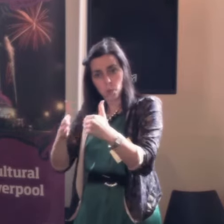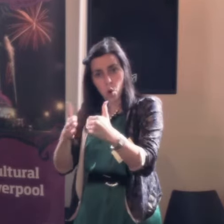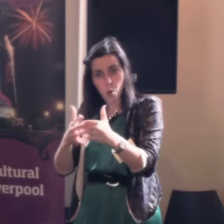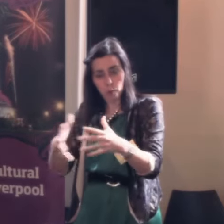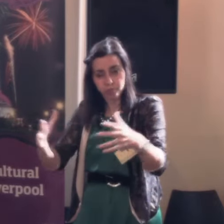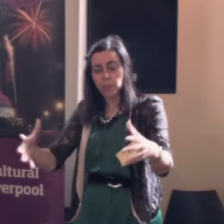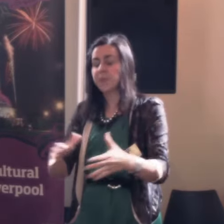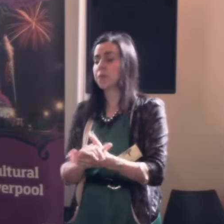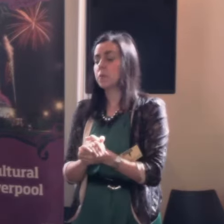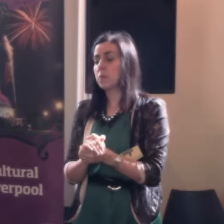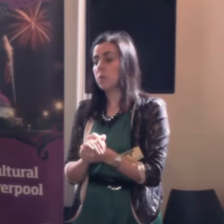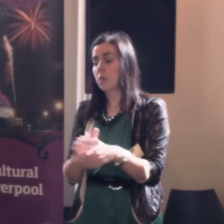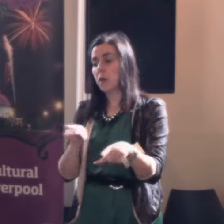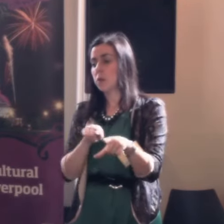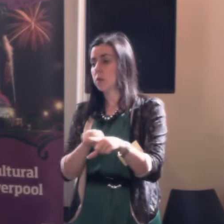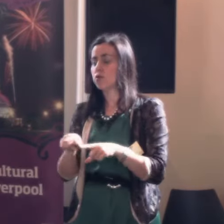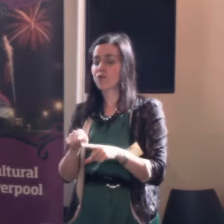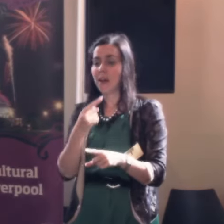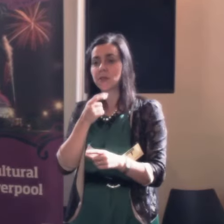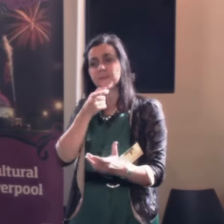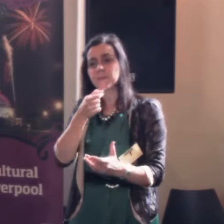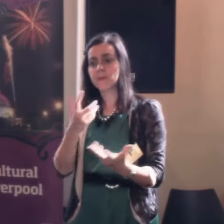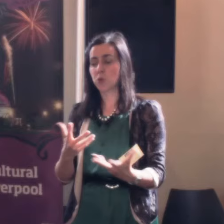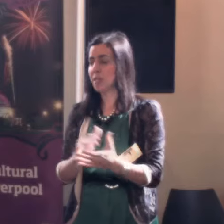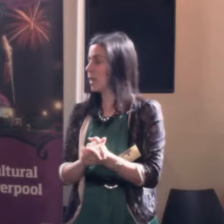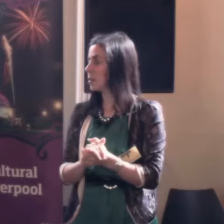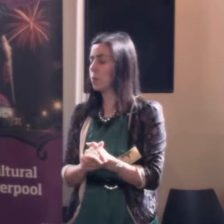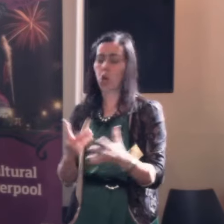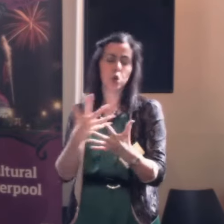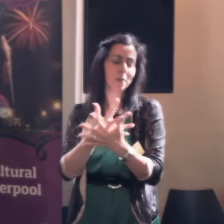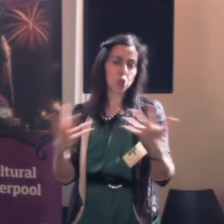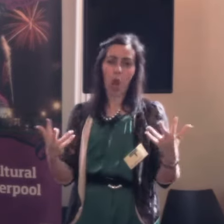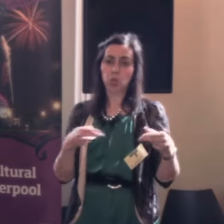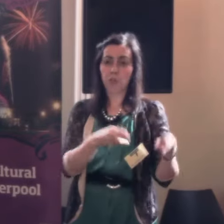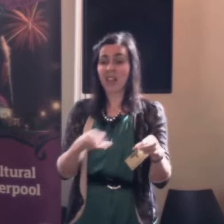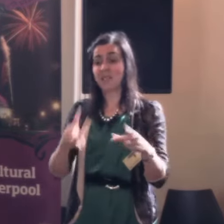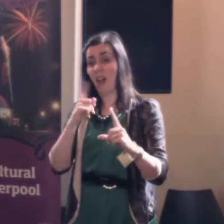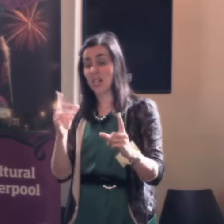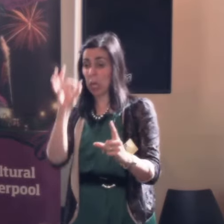And in trying to articulate the voice of disabled people, this can be done in many ways It can be done in committee rooms